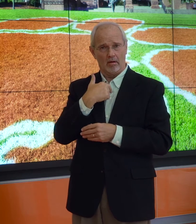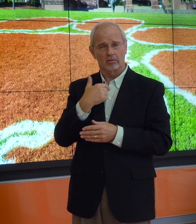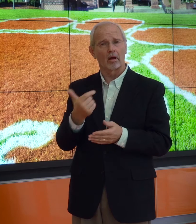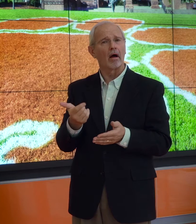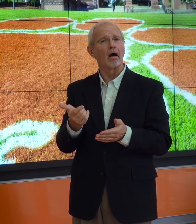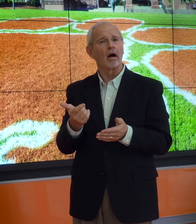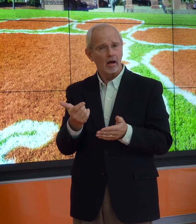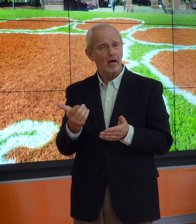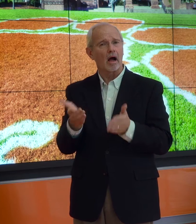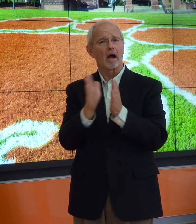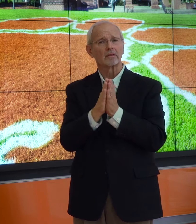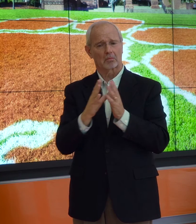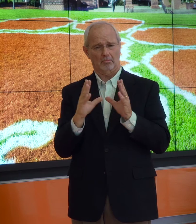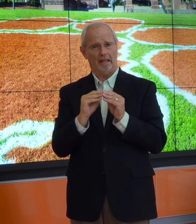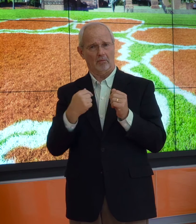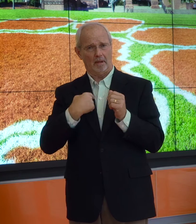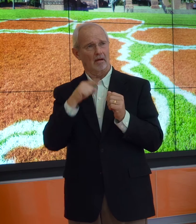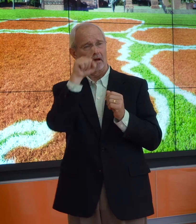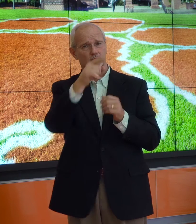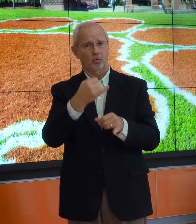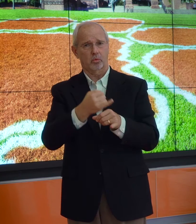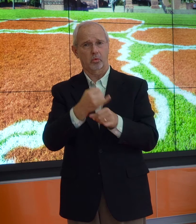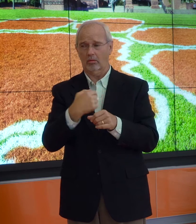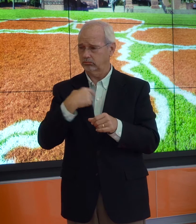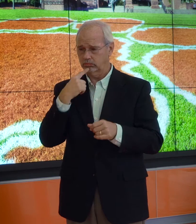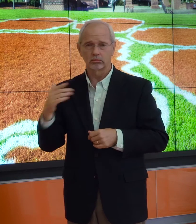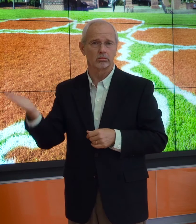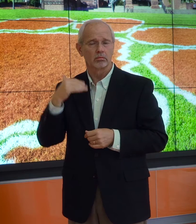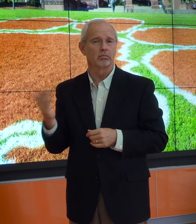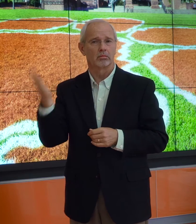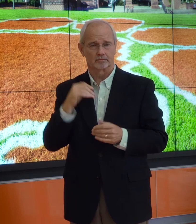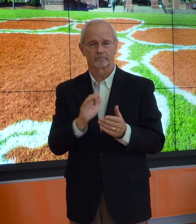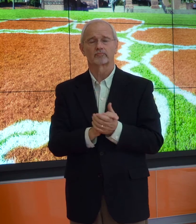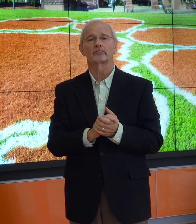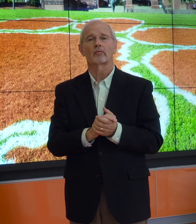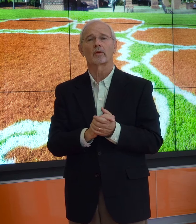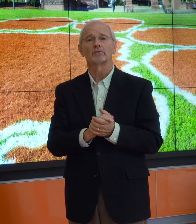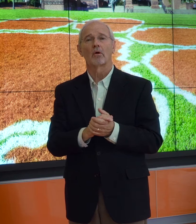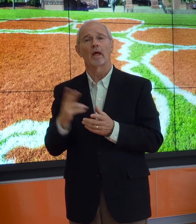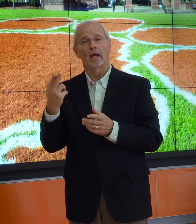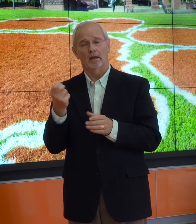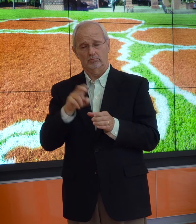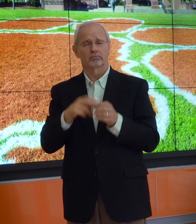and asked to meet with me at the School for the Deaf. I told him sure, "Come!"